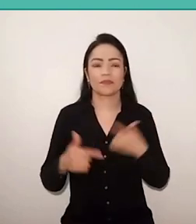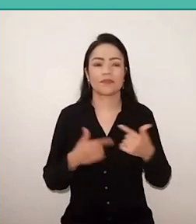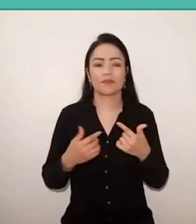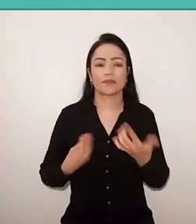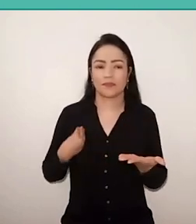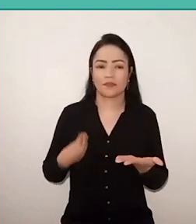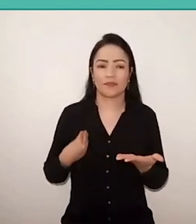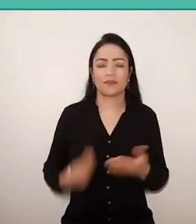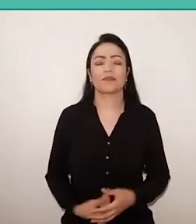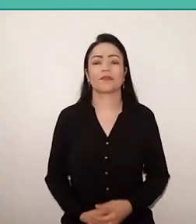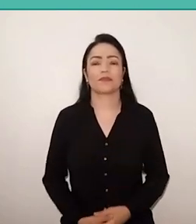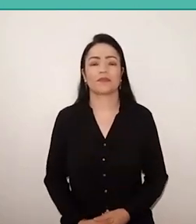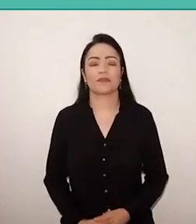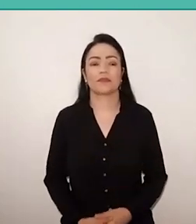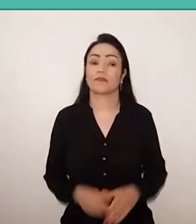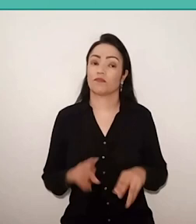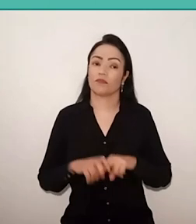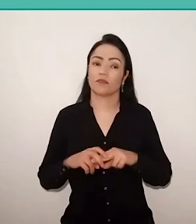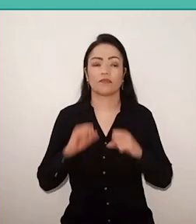despite the pandemic period.